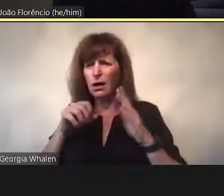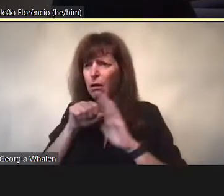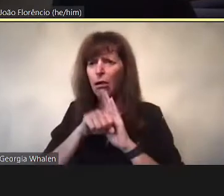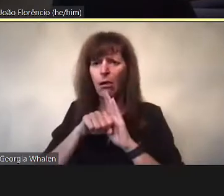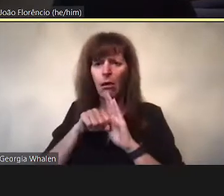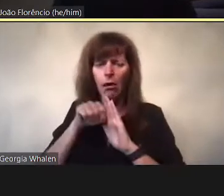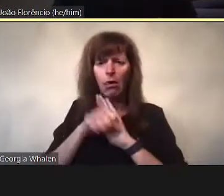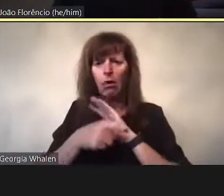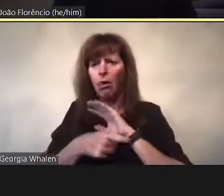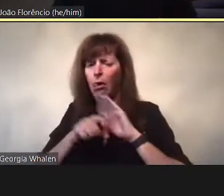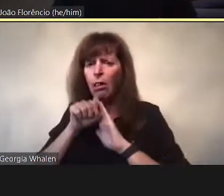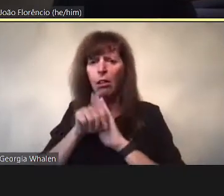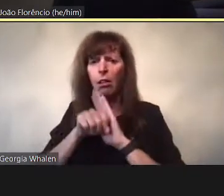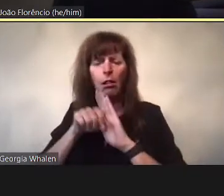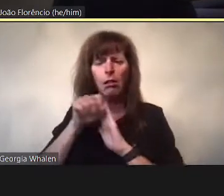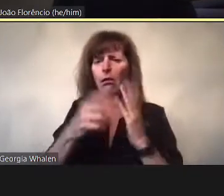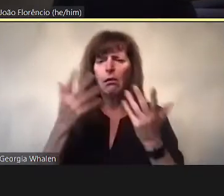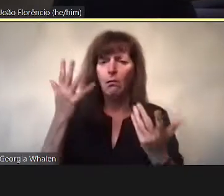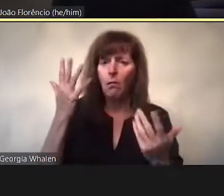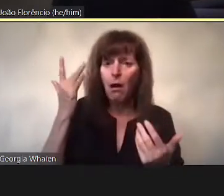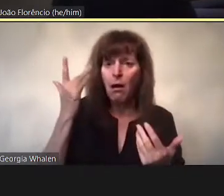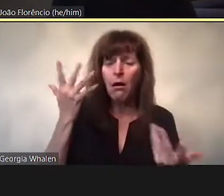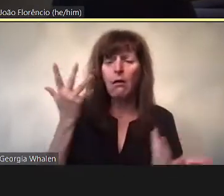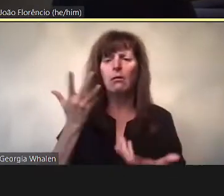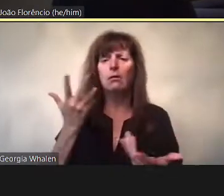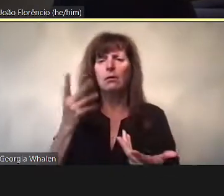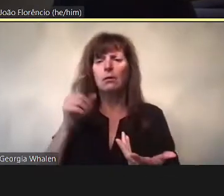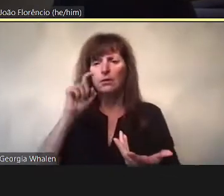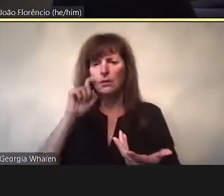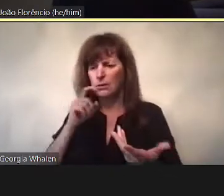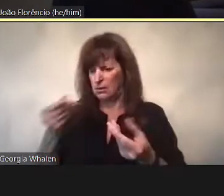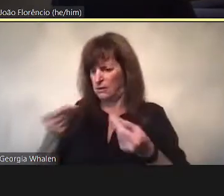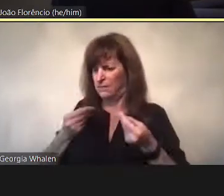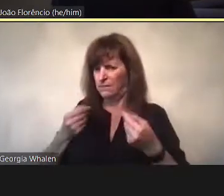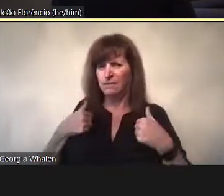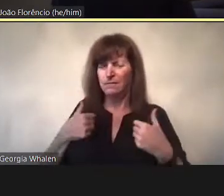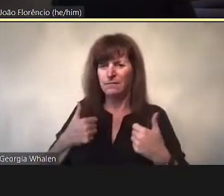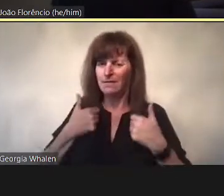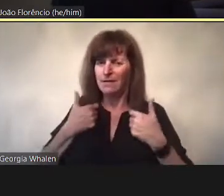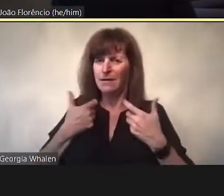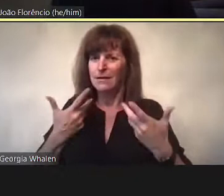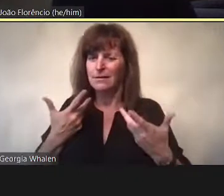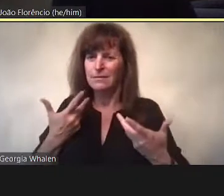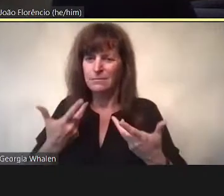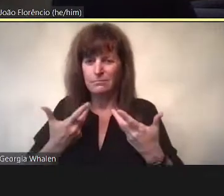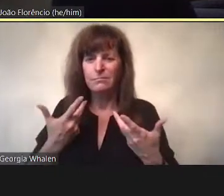It opens up a new pathway to a death we may become.